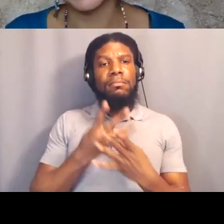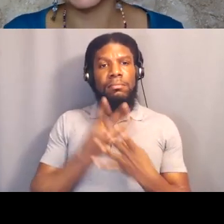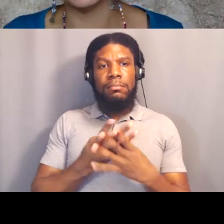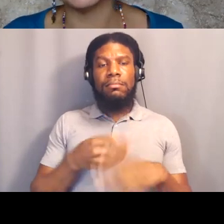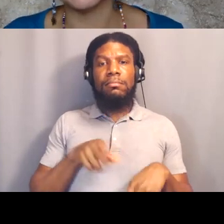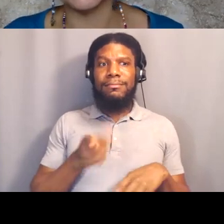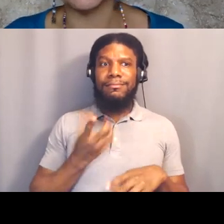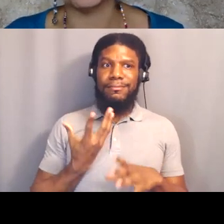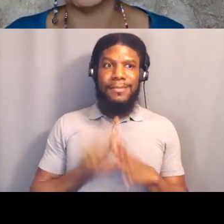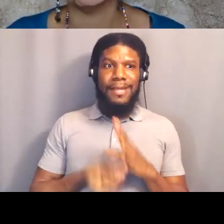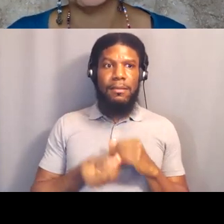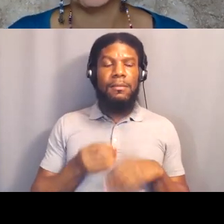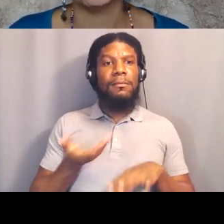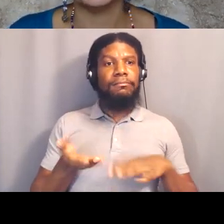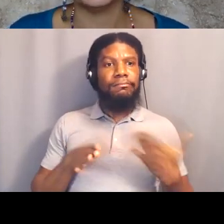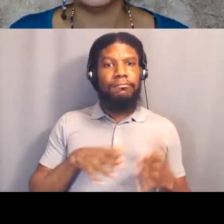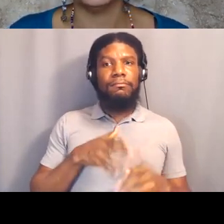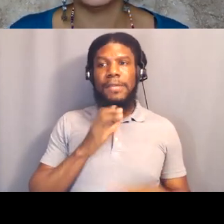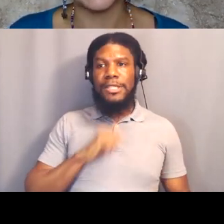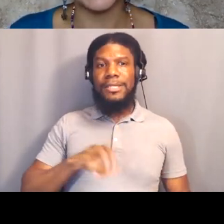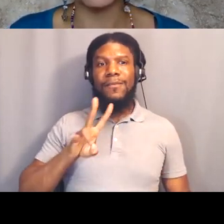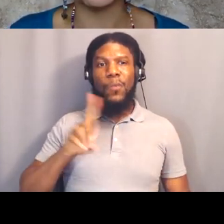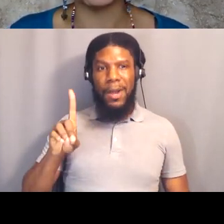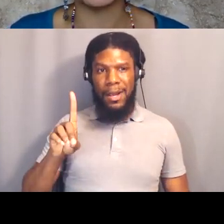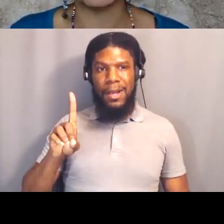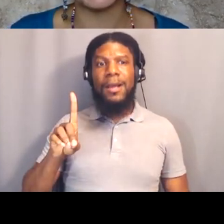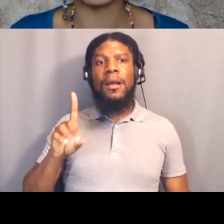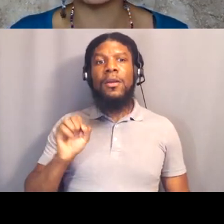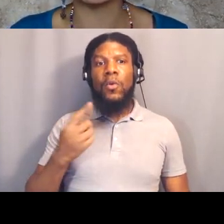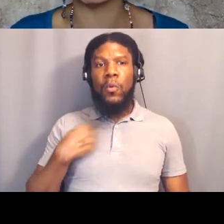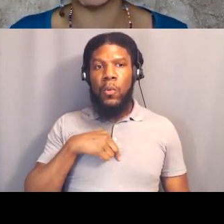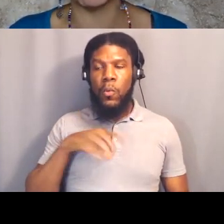And we gathered with Panthers from all around the country.